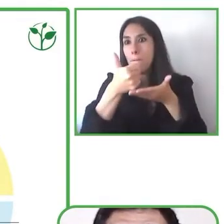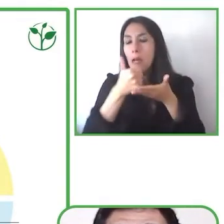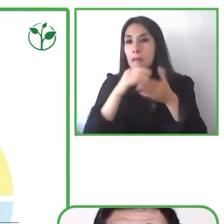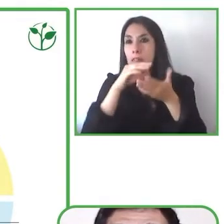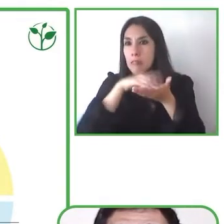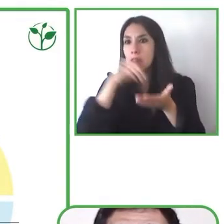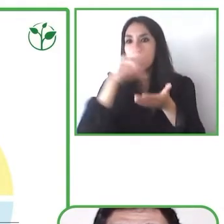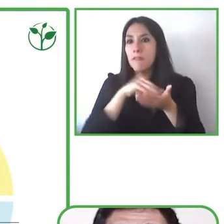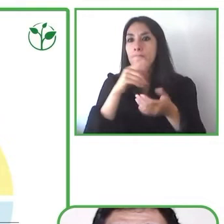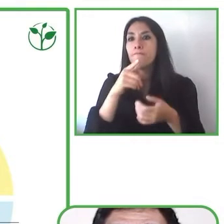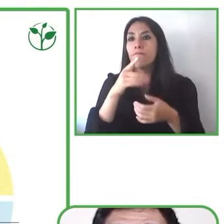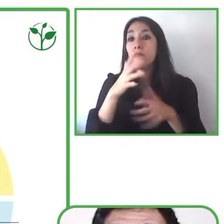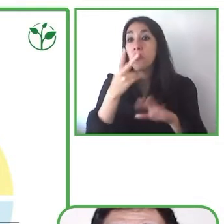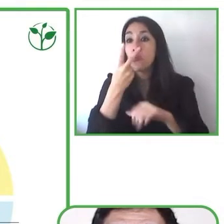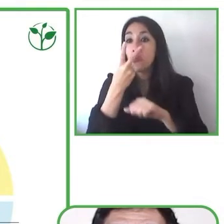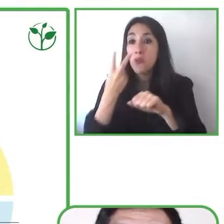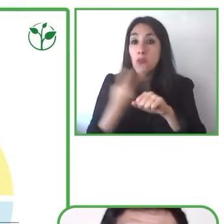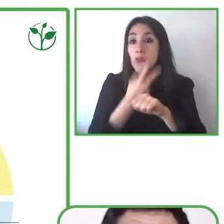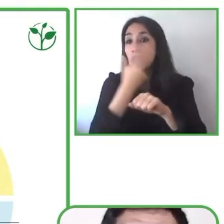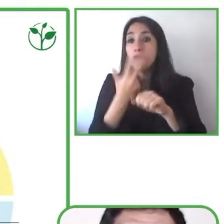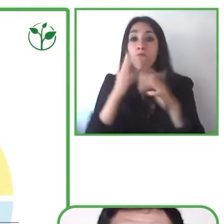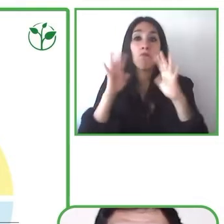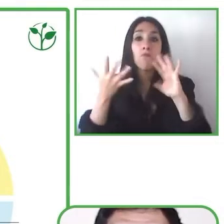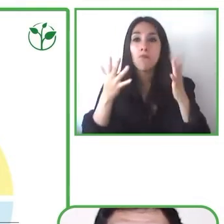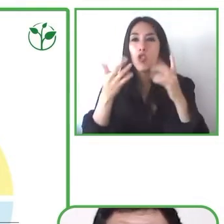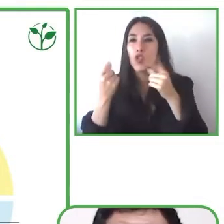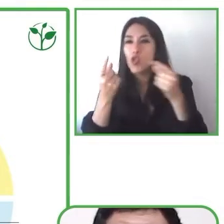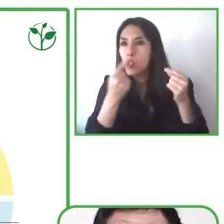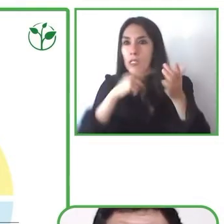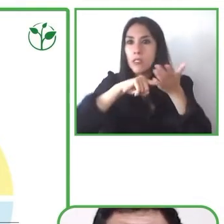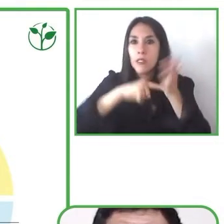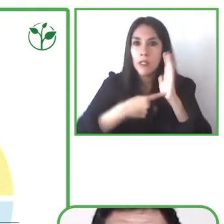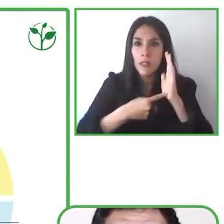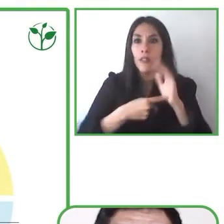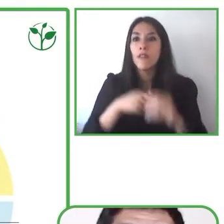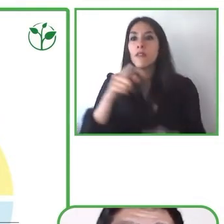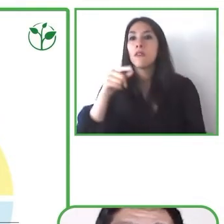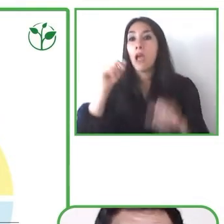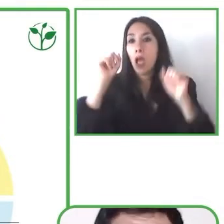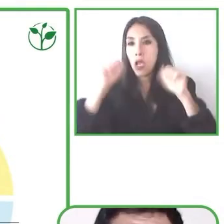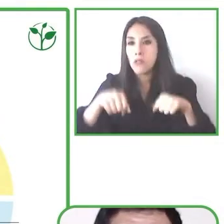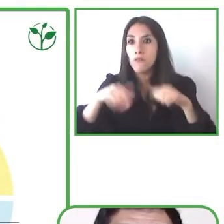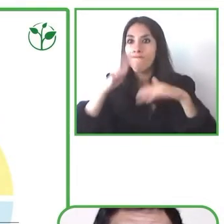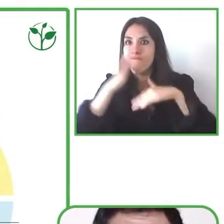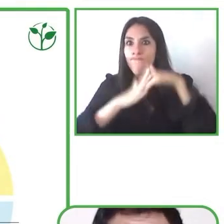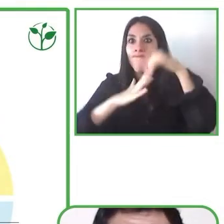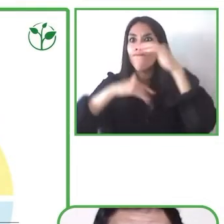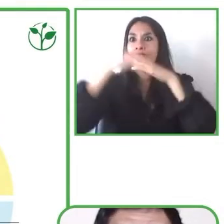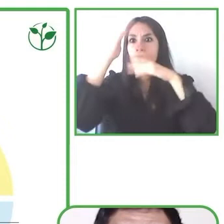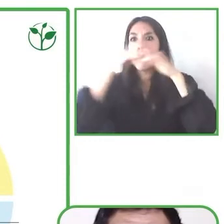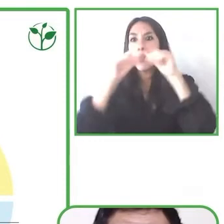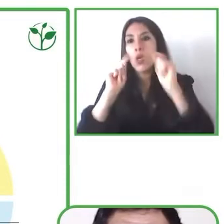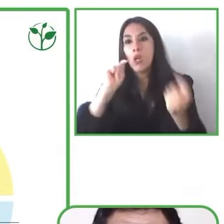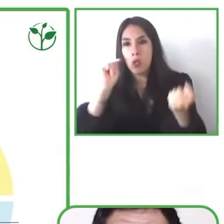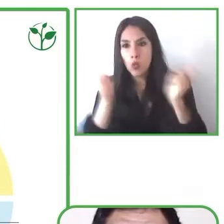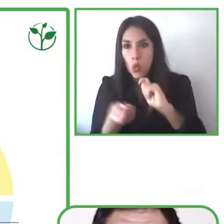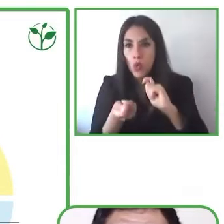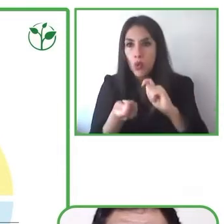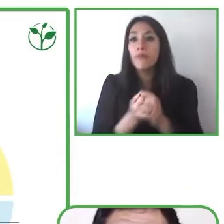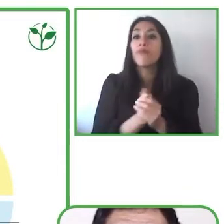flexible as it adapts not only to the physical needs and cognitive needs and learning